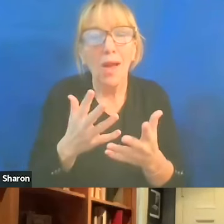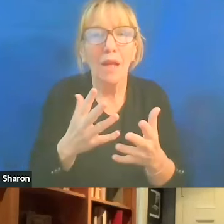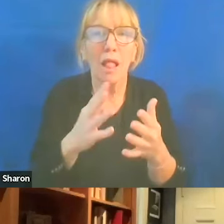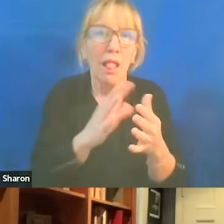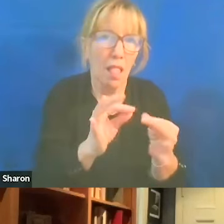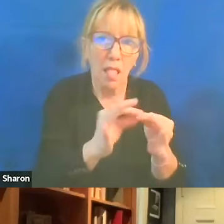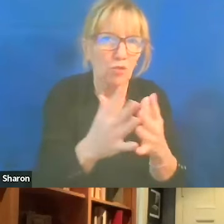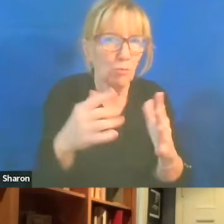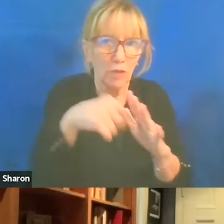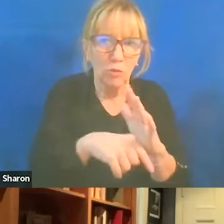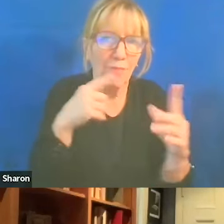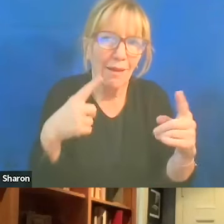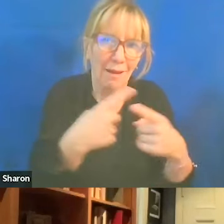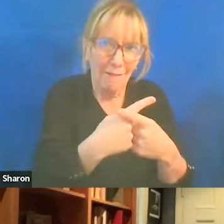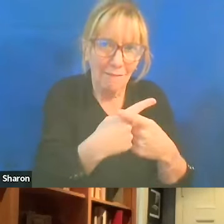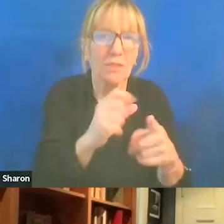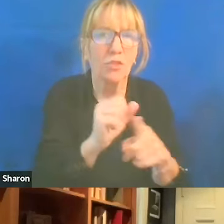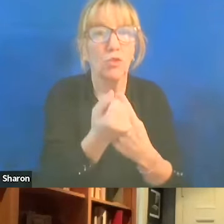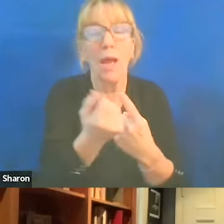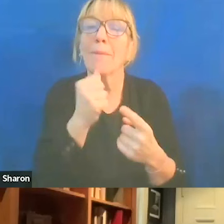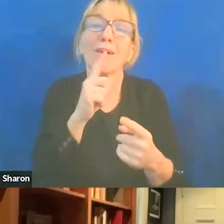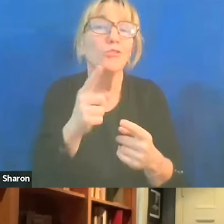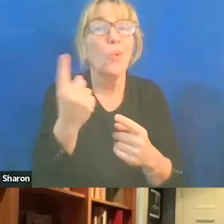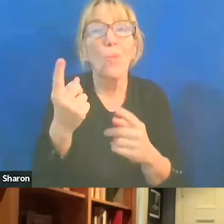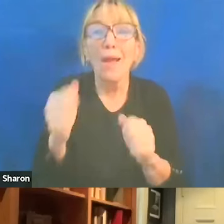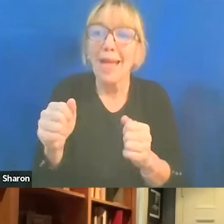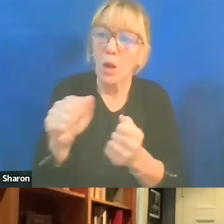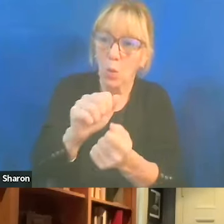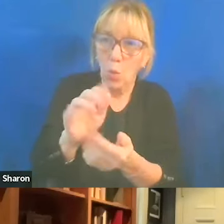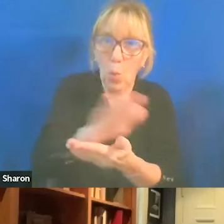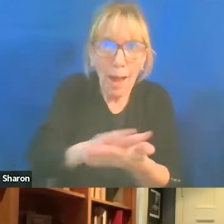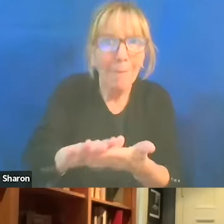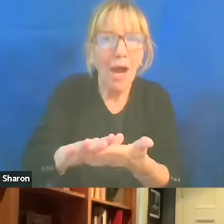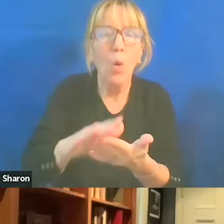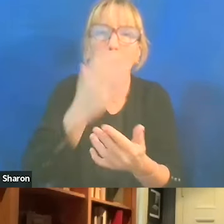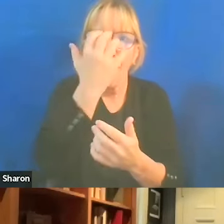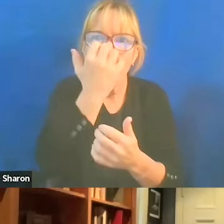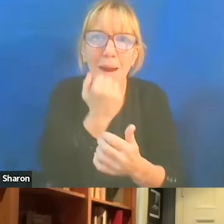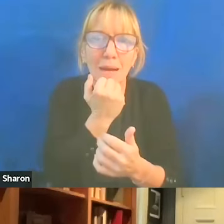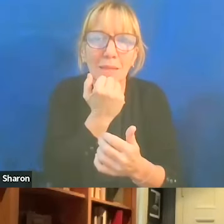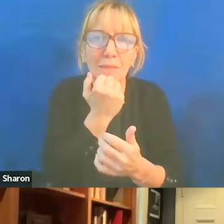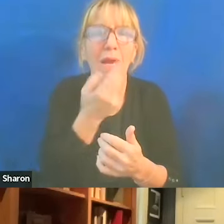but I'm not convinced that one can wipe out Hamas. It's an idea and maybe there'd be something worse that comes.